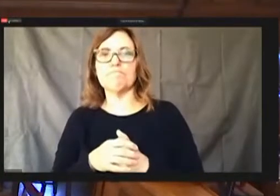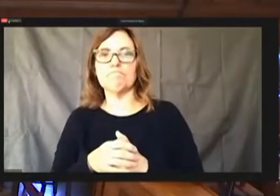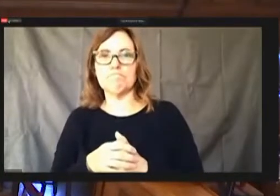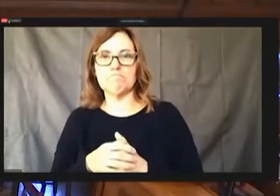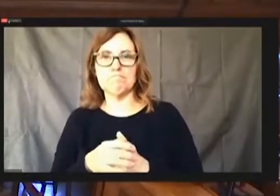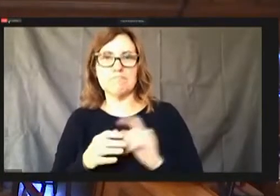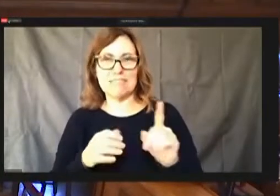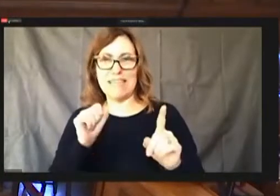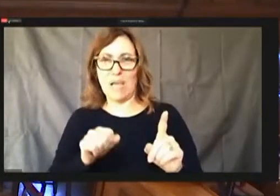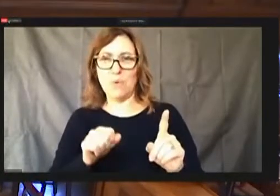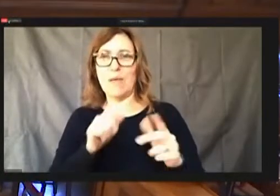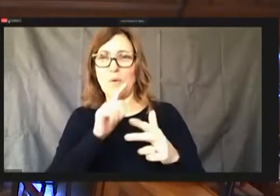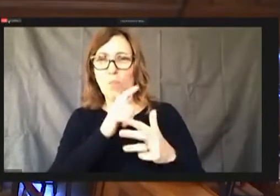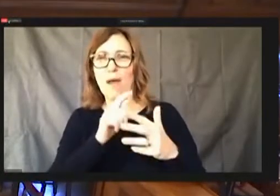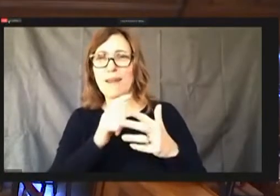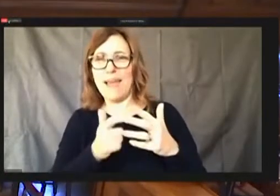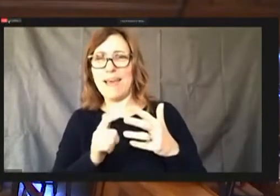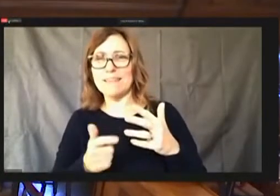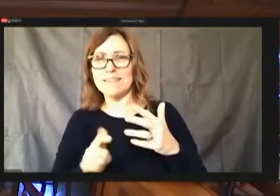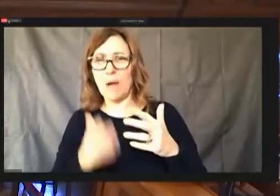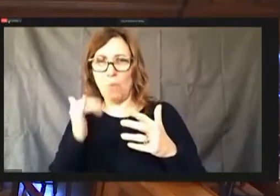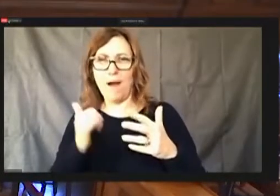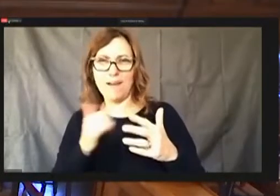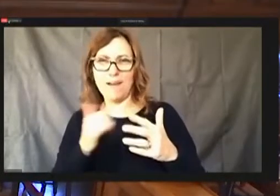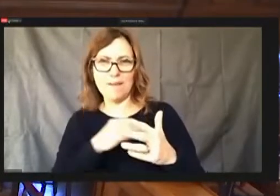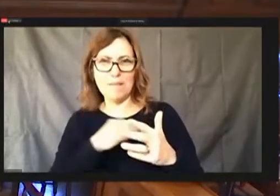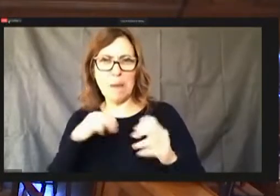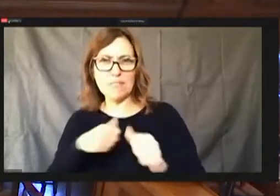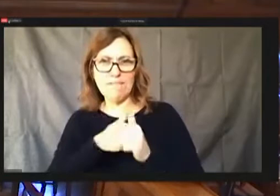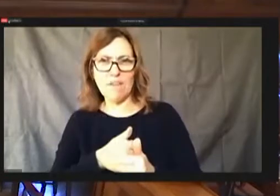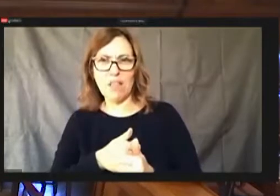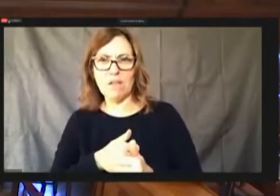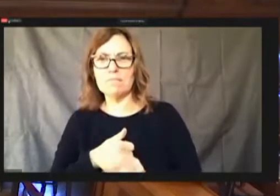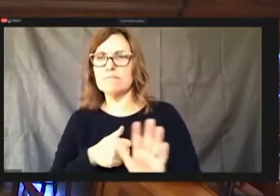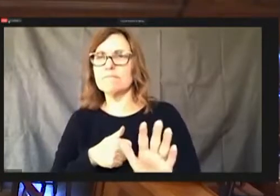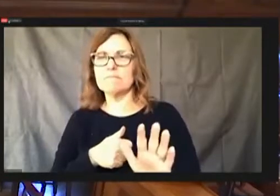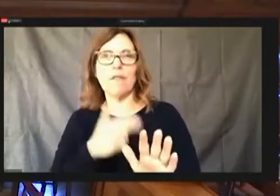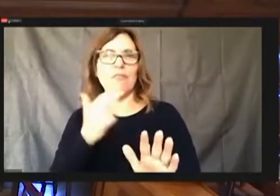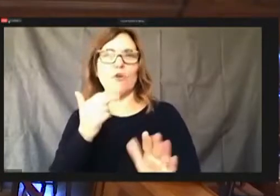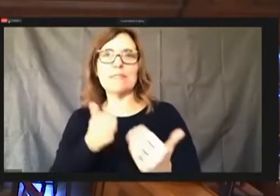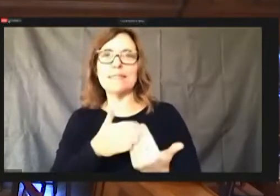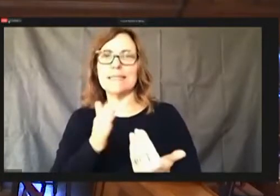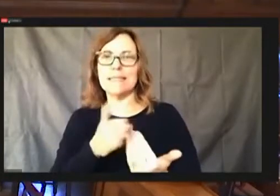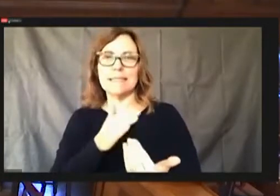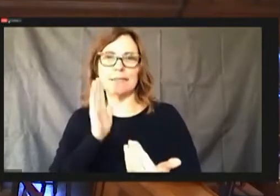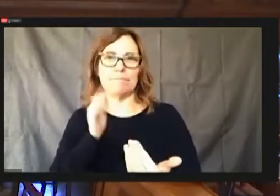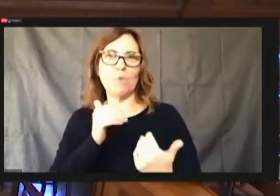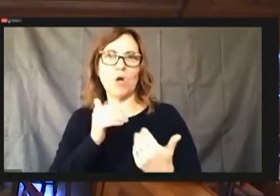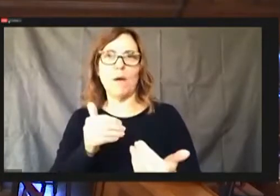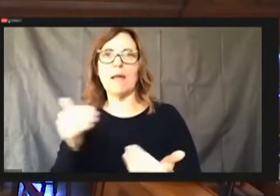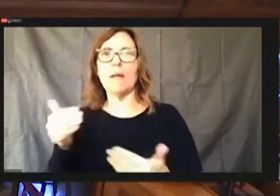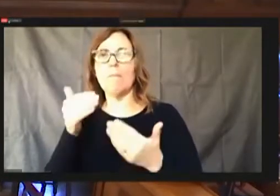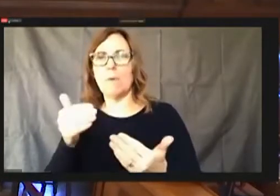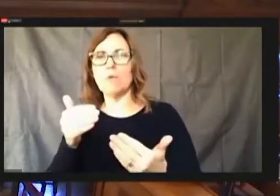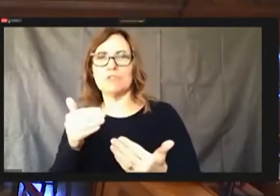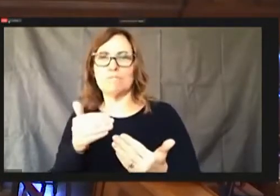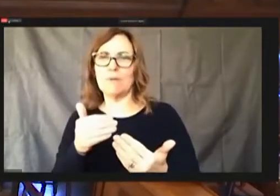Let's just do ZZ we can just do that motion or teams technical solution to approve operation